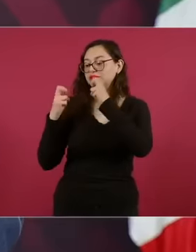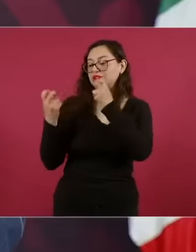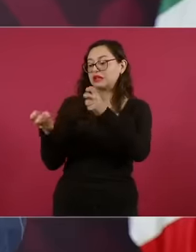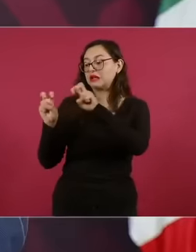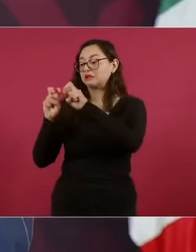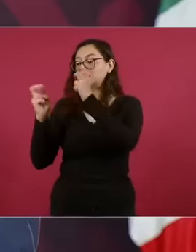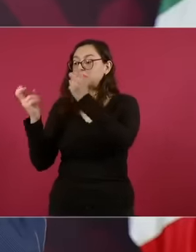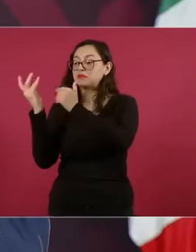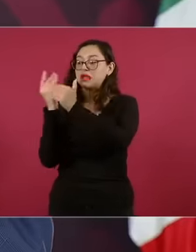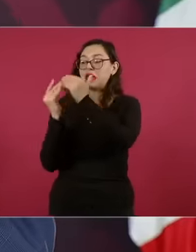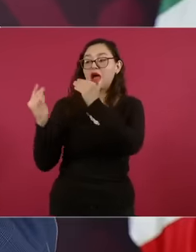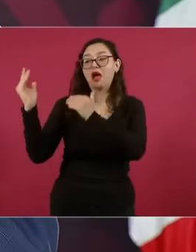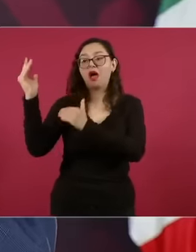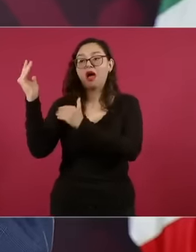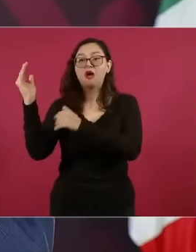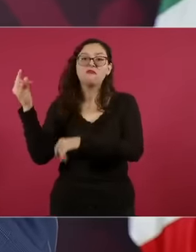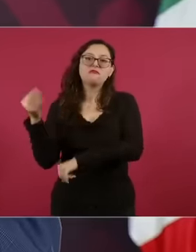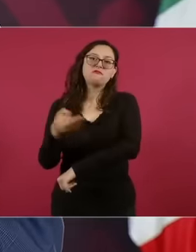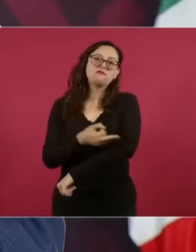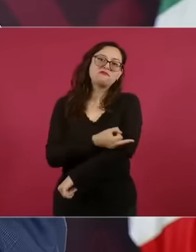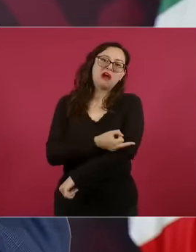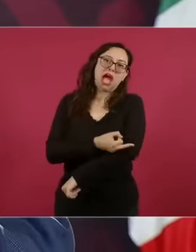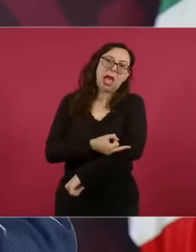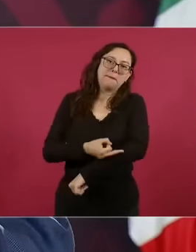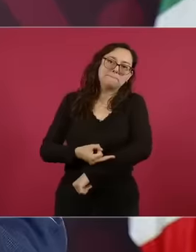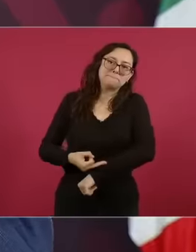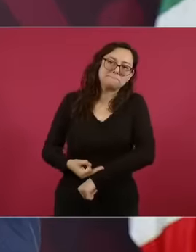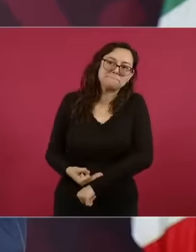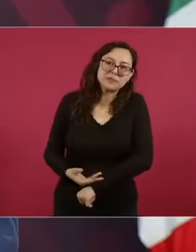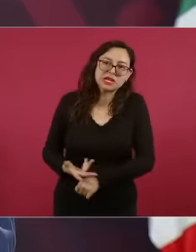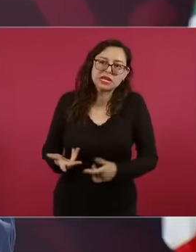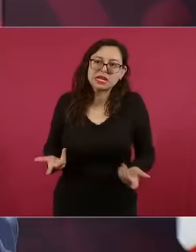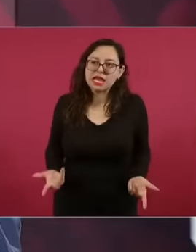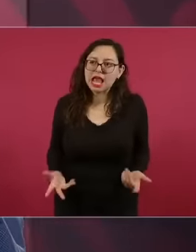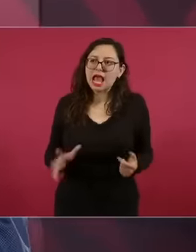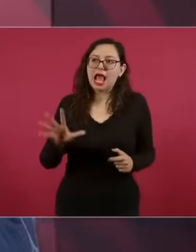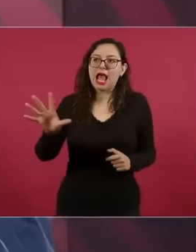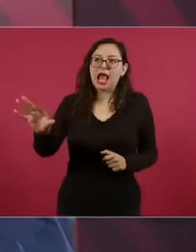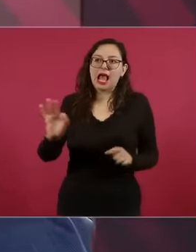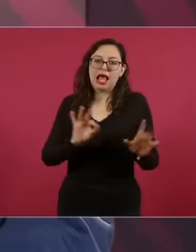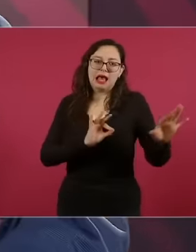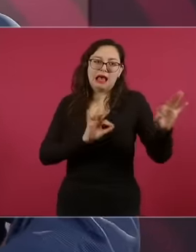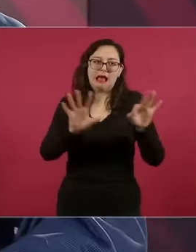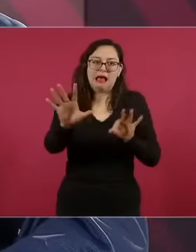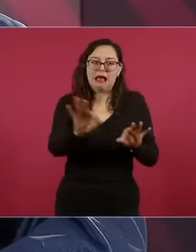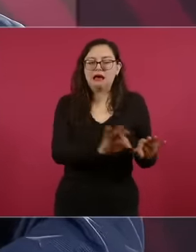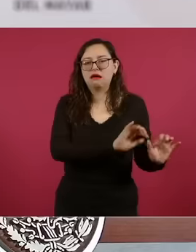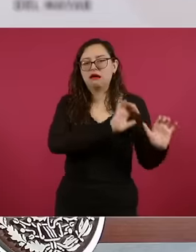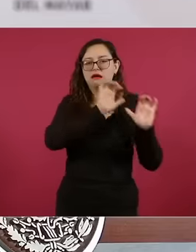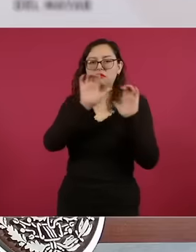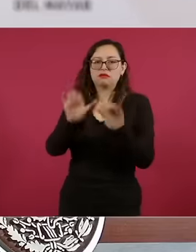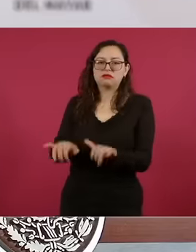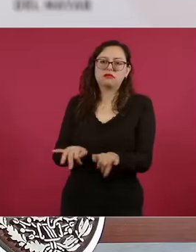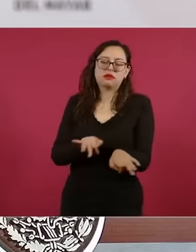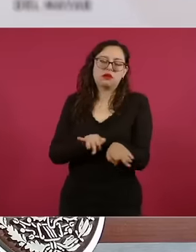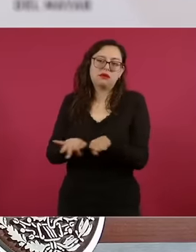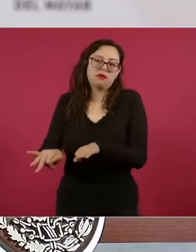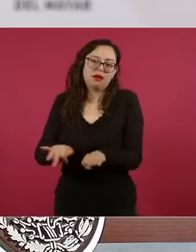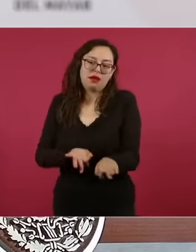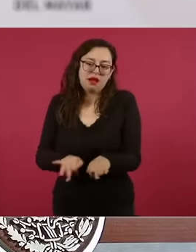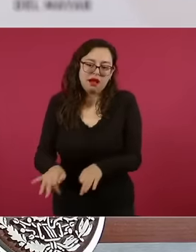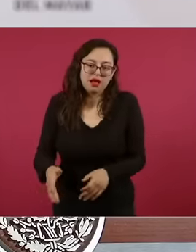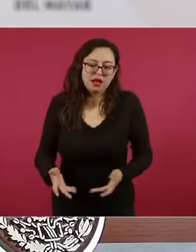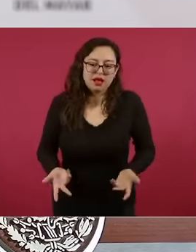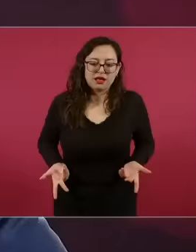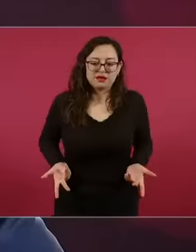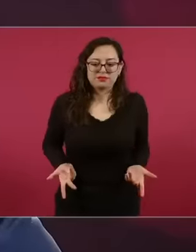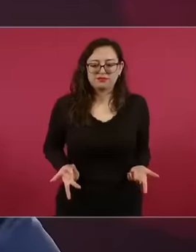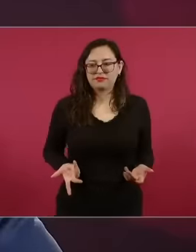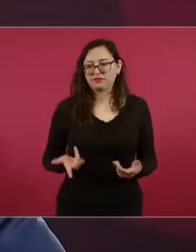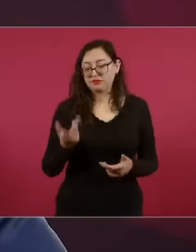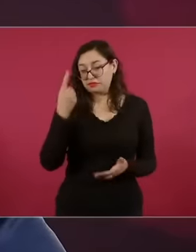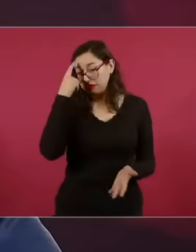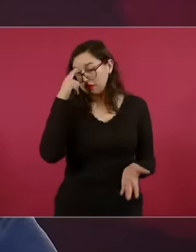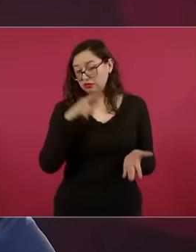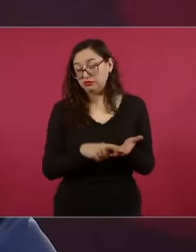the judicial branch, which are about 40 to 50,000, are families. In other words, there is great nepotism